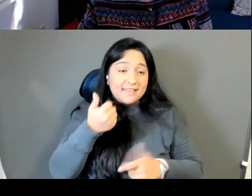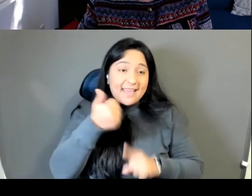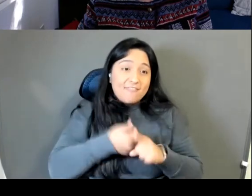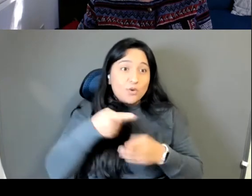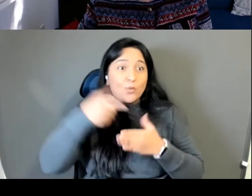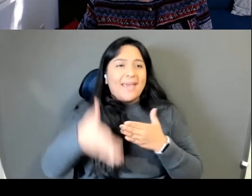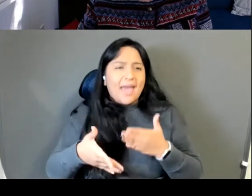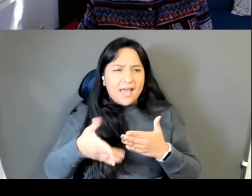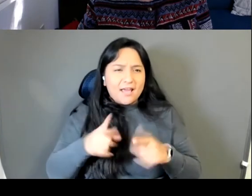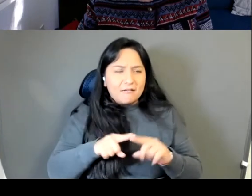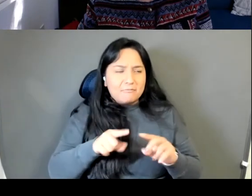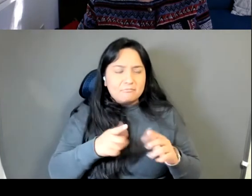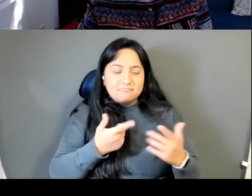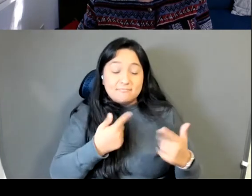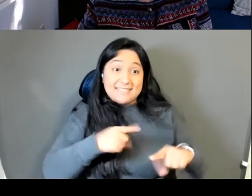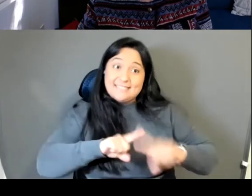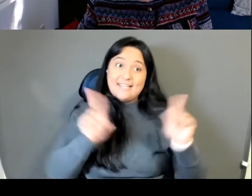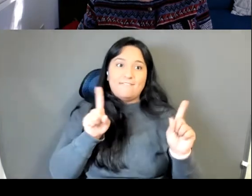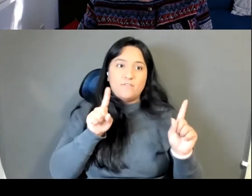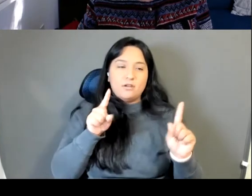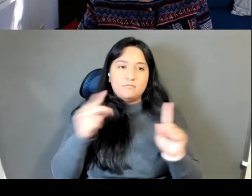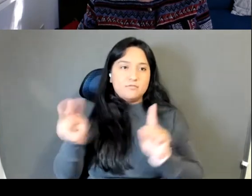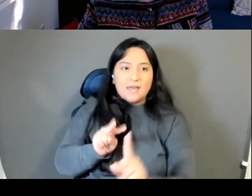a completely different attitude so for me, it's not so much that we brought our spirits